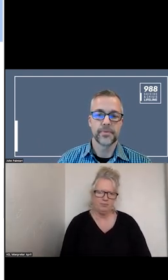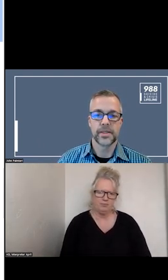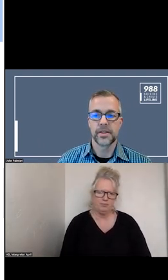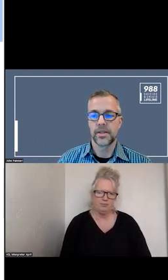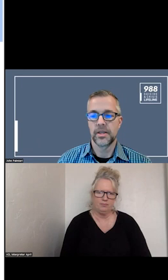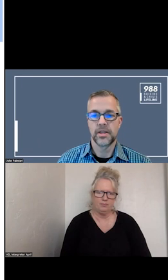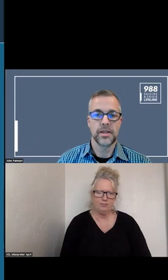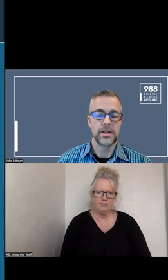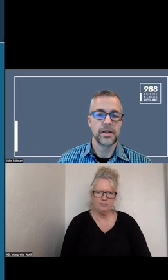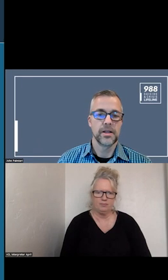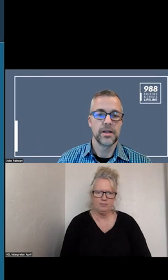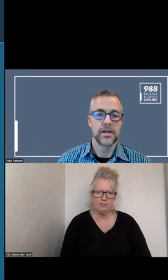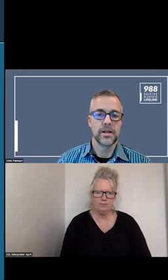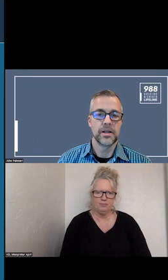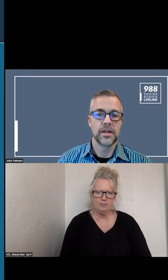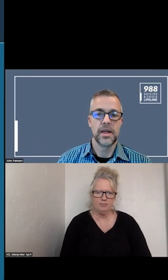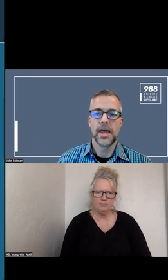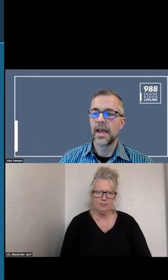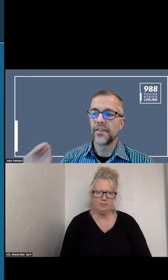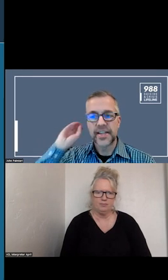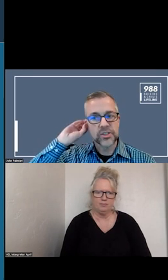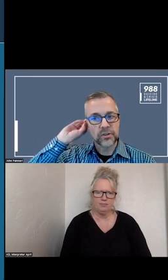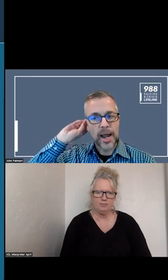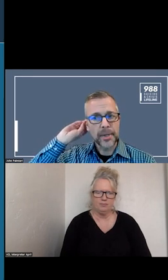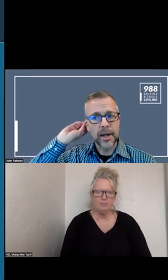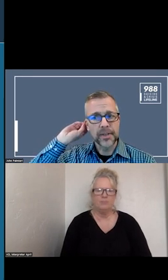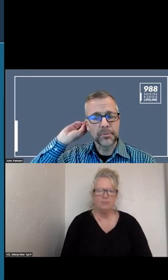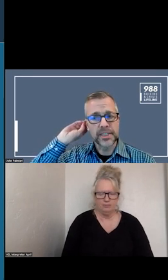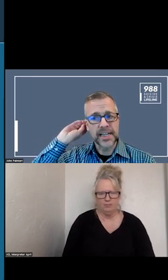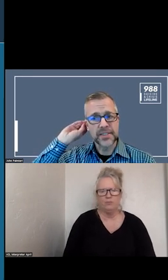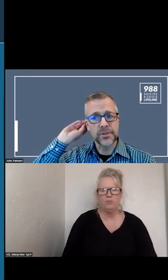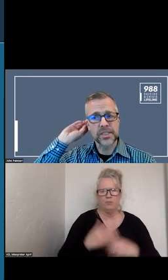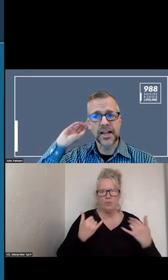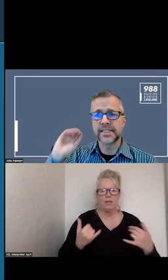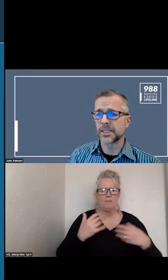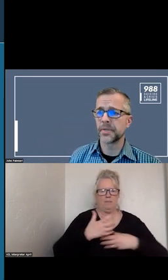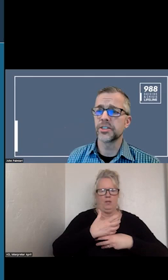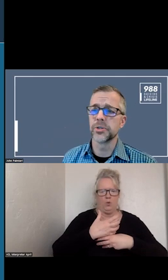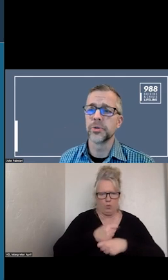AND THEN SO WRAPPING UP WITH THESE NEXT FEW SLIDES THAT SPEAK TO